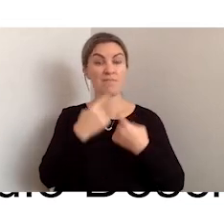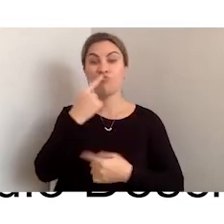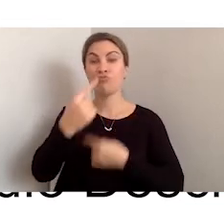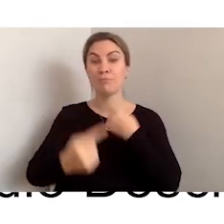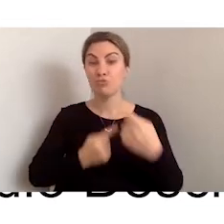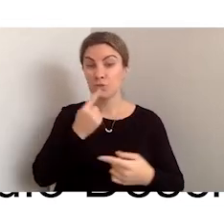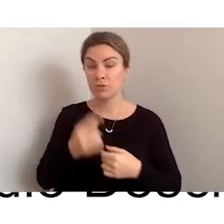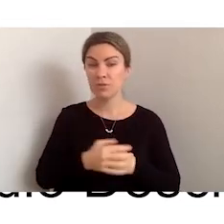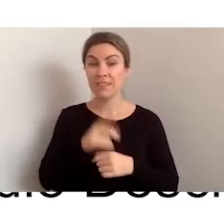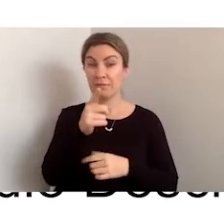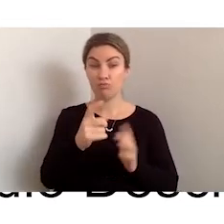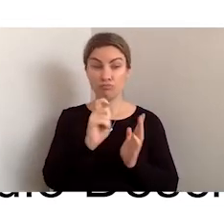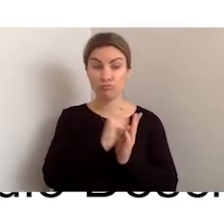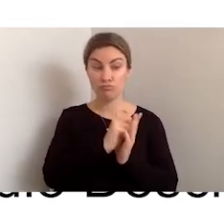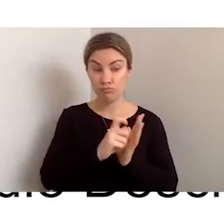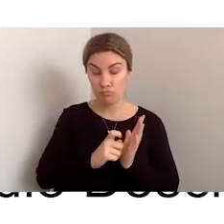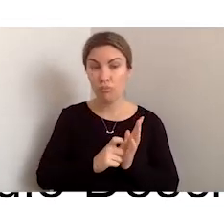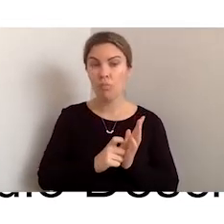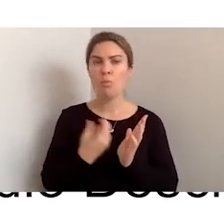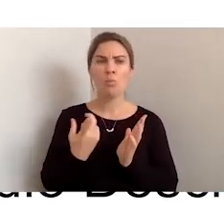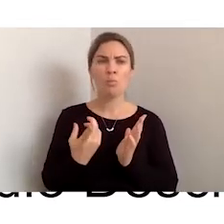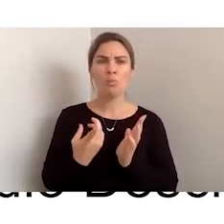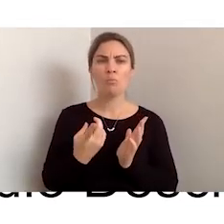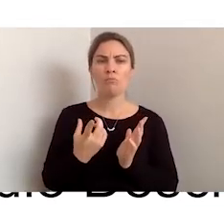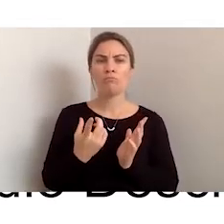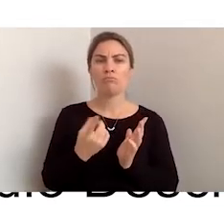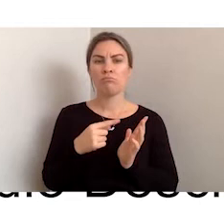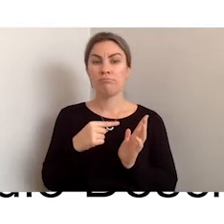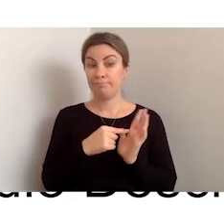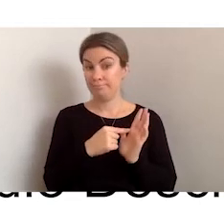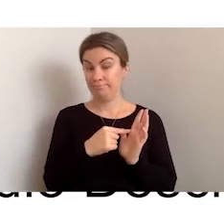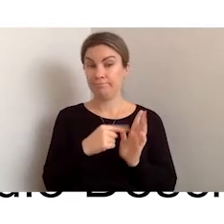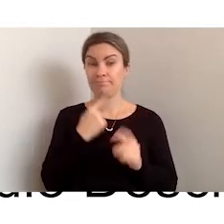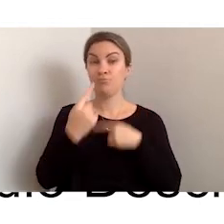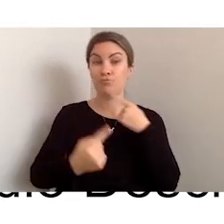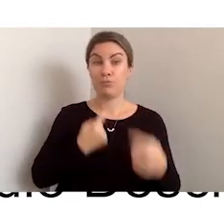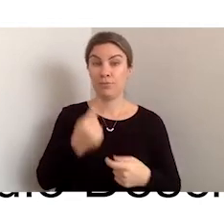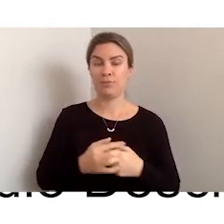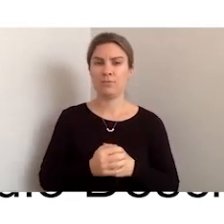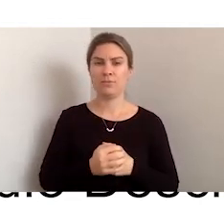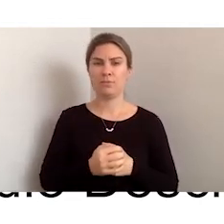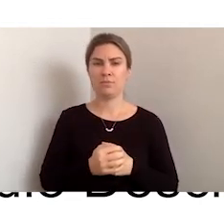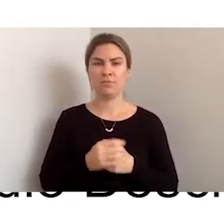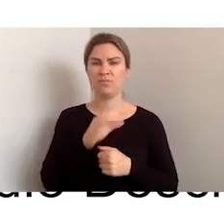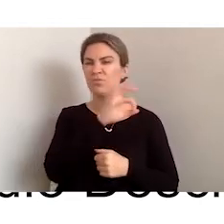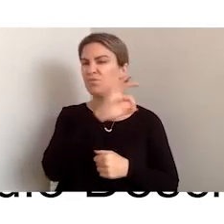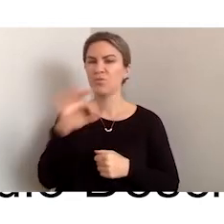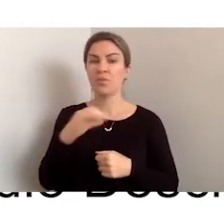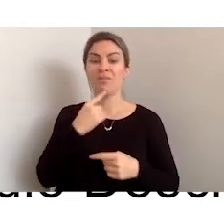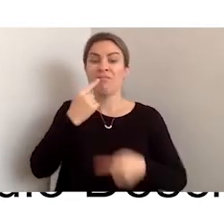or recording a description, you cannot describe over natural dialogue.